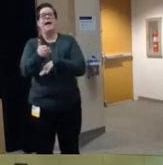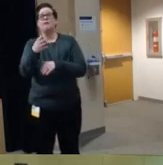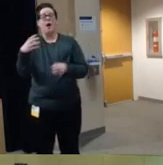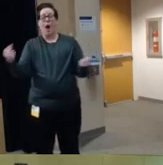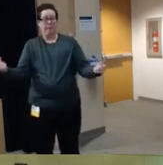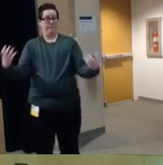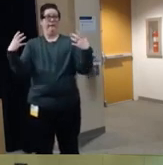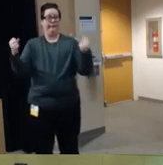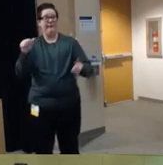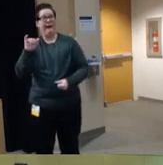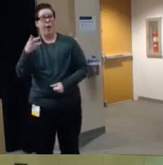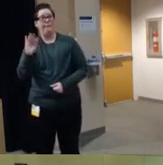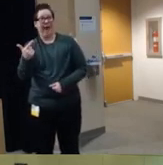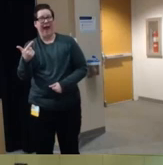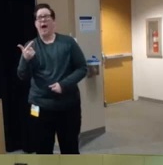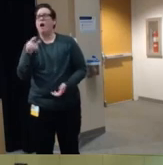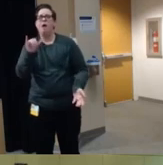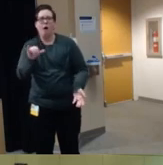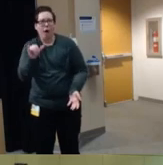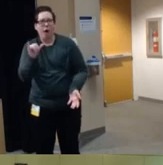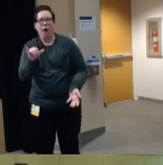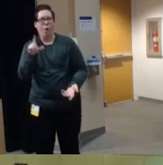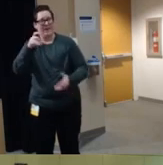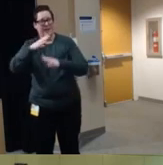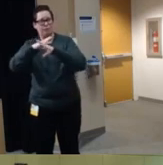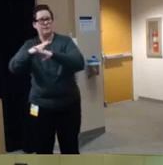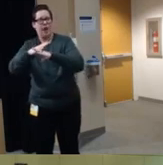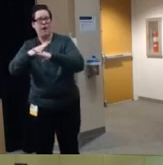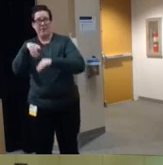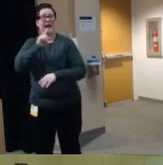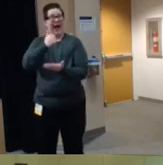um it was discovered that while they can provide protection to adults they can actually be harmful